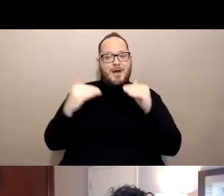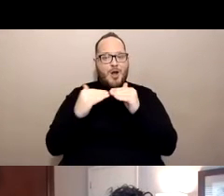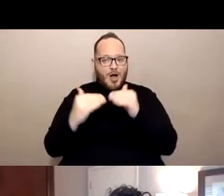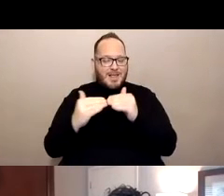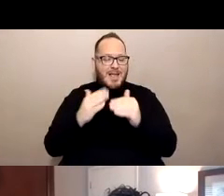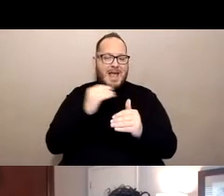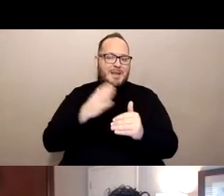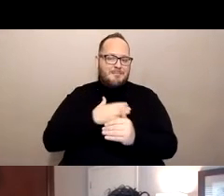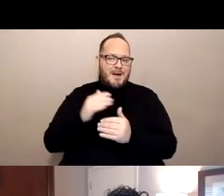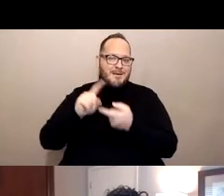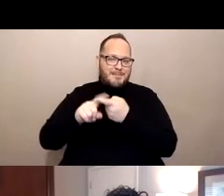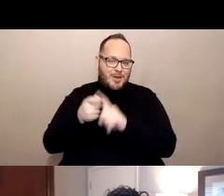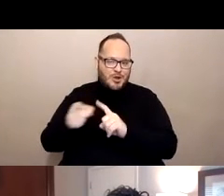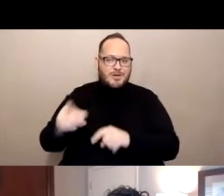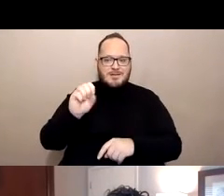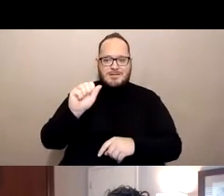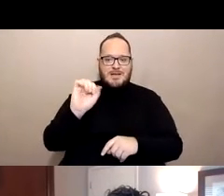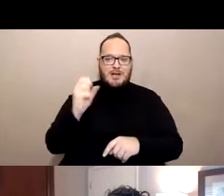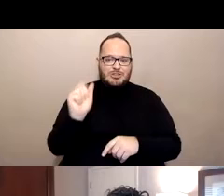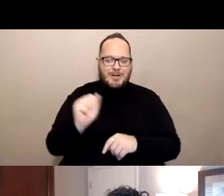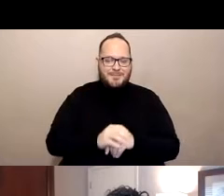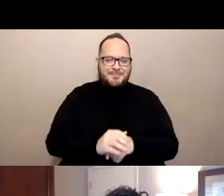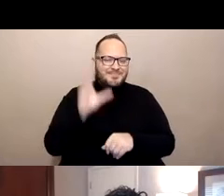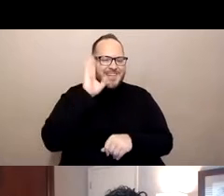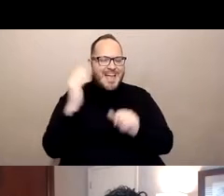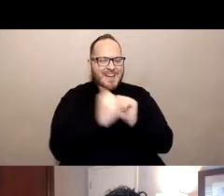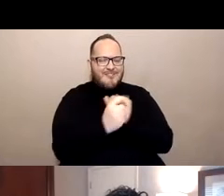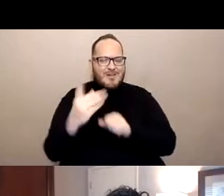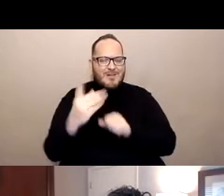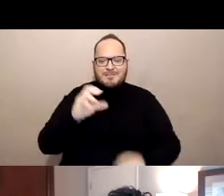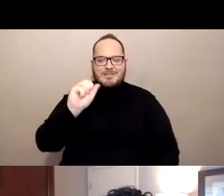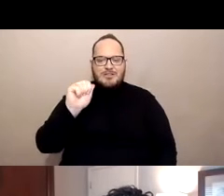Hi everyone my name is Sascha Bittner.